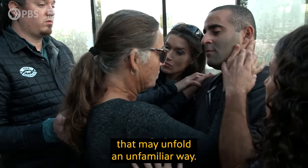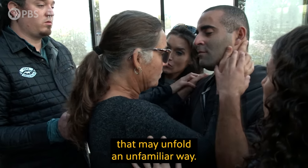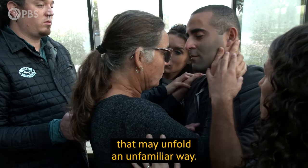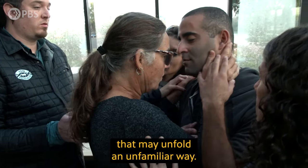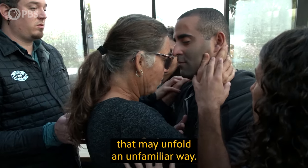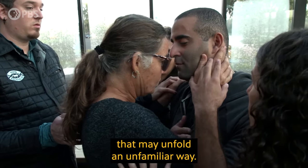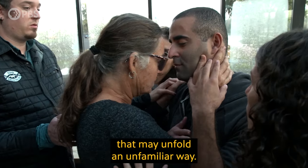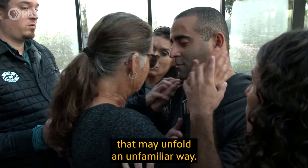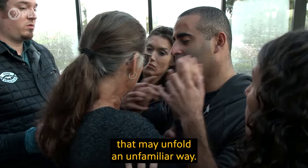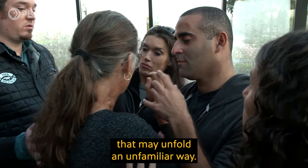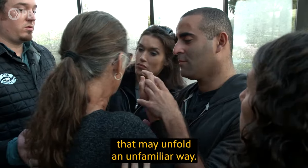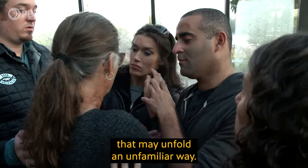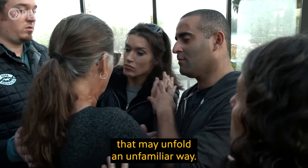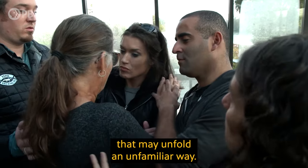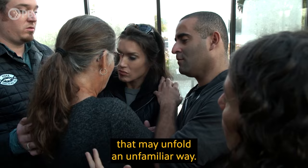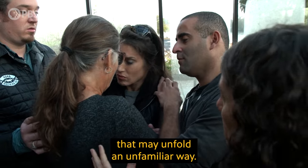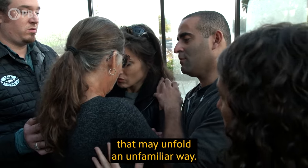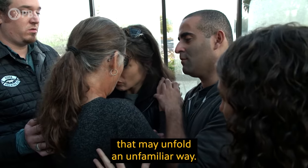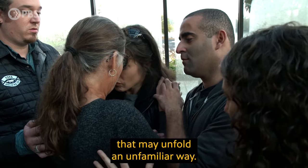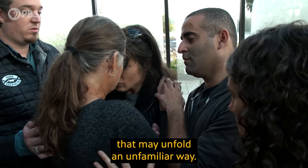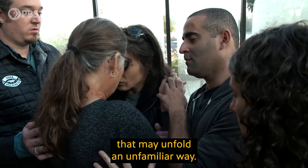that may unfold an unfamiliar way.